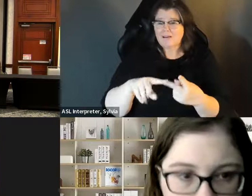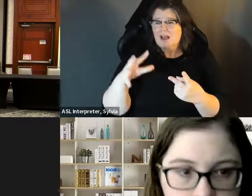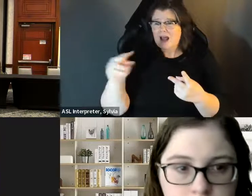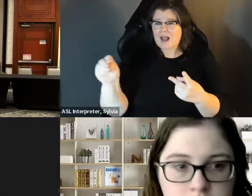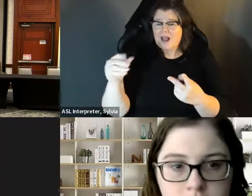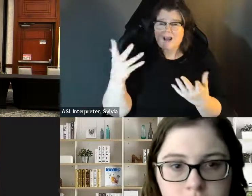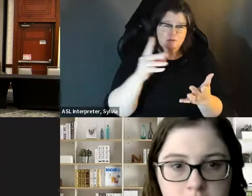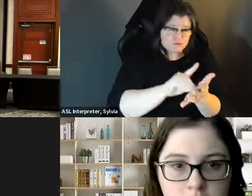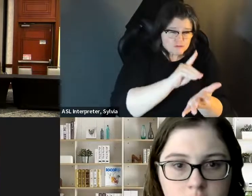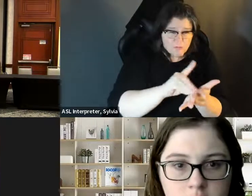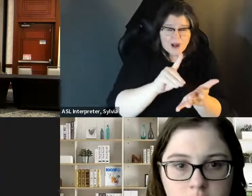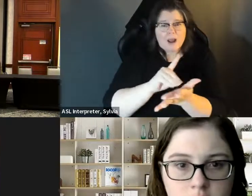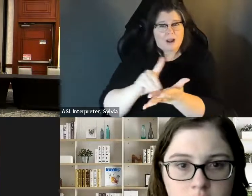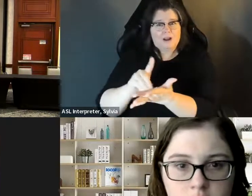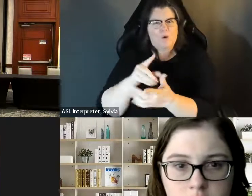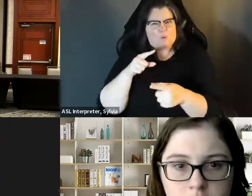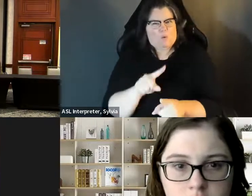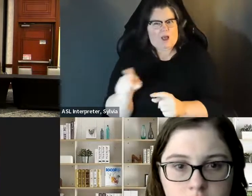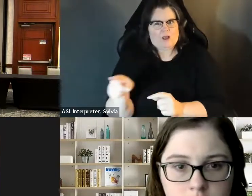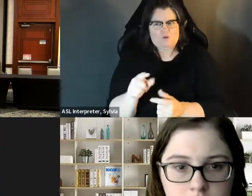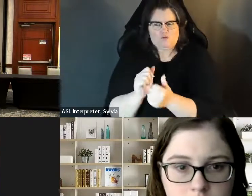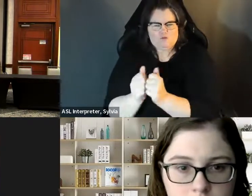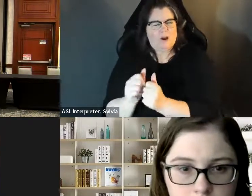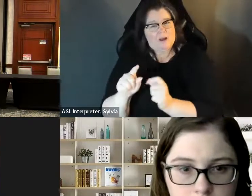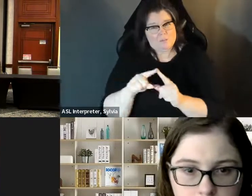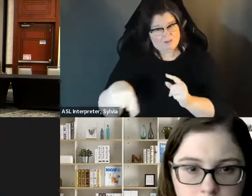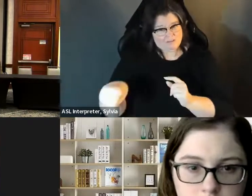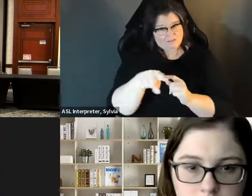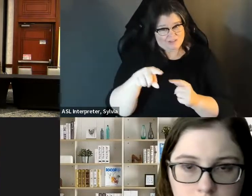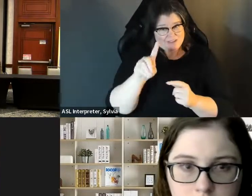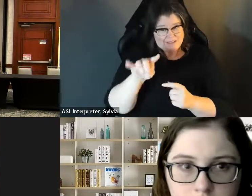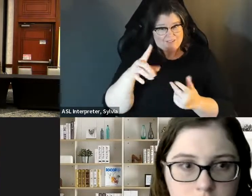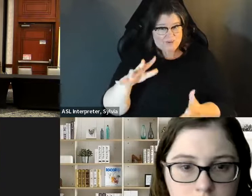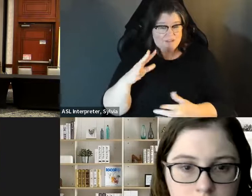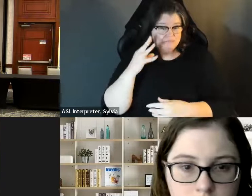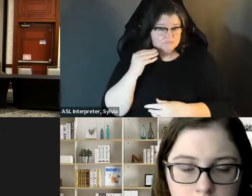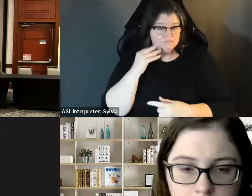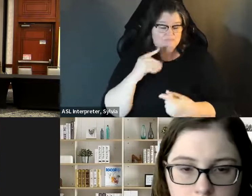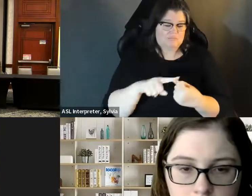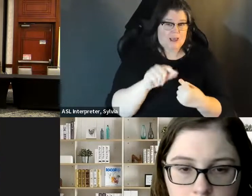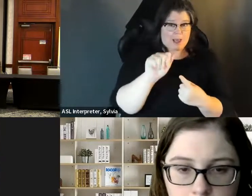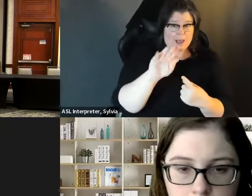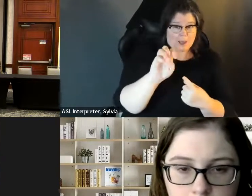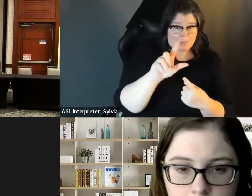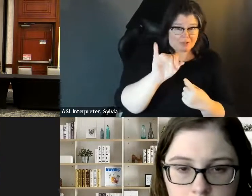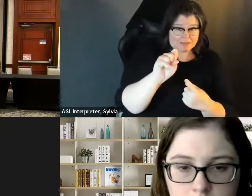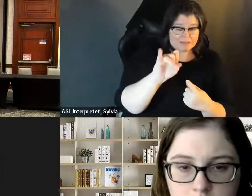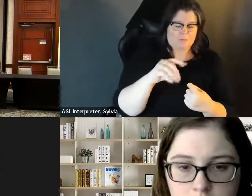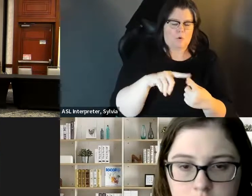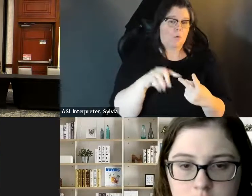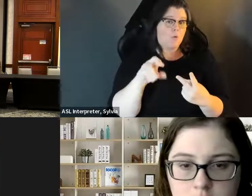a chance, but the question was , we've discussed a whole bunch ability implicit bias and discrimination on the campaign trail but have any of